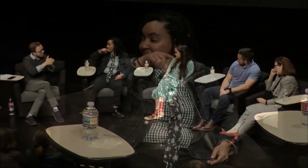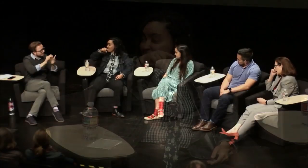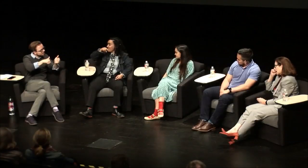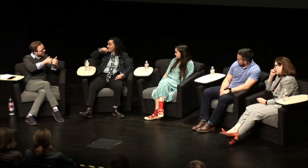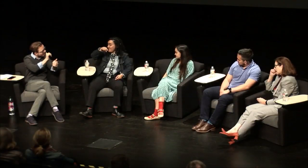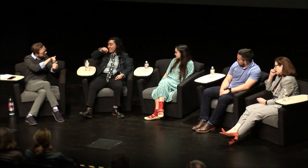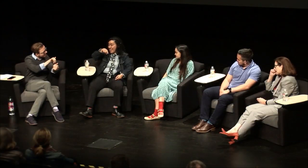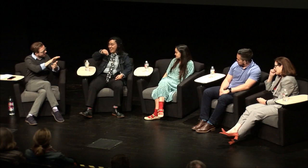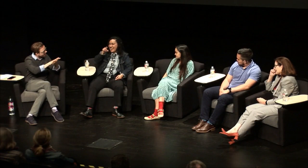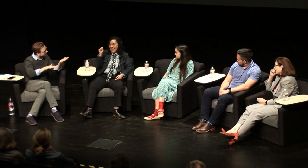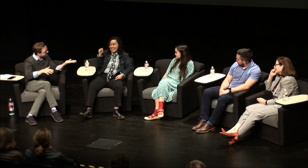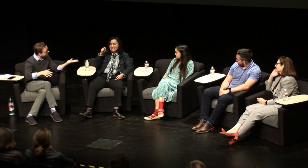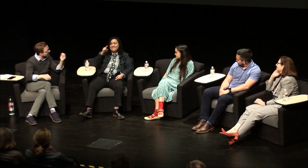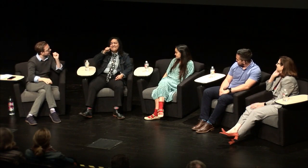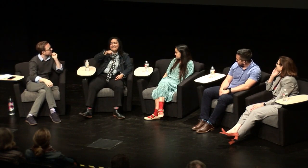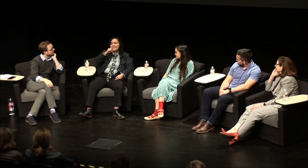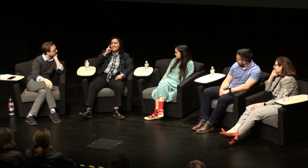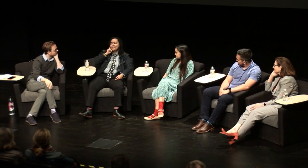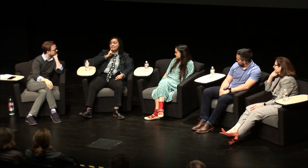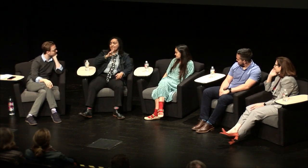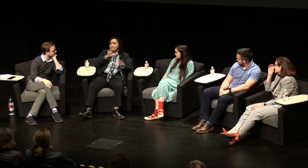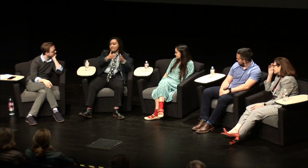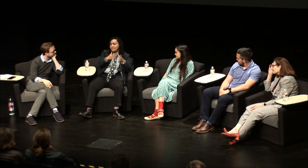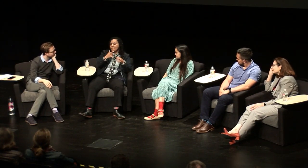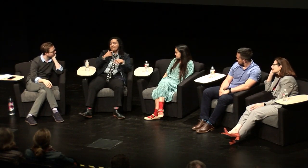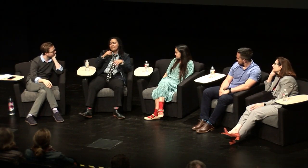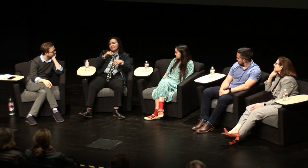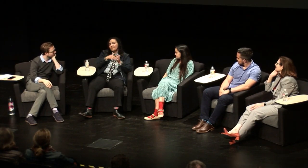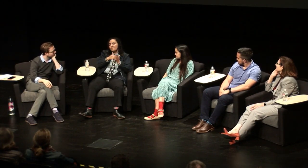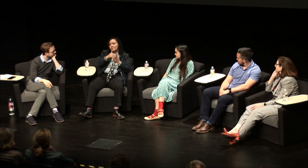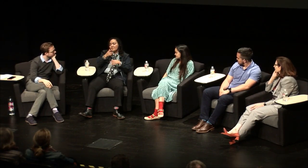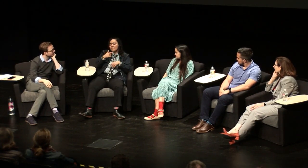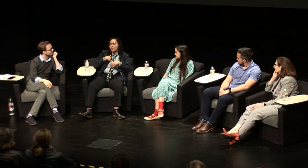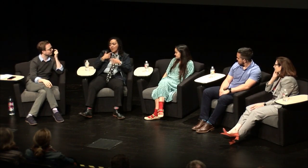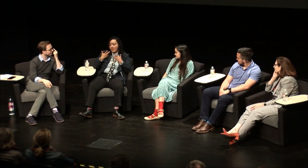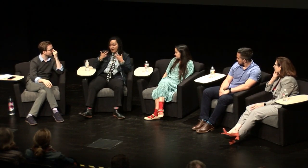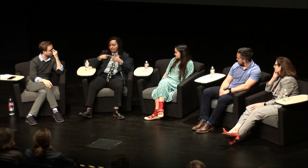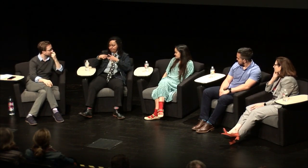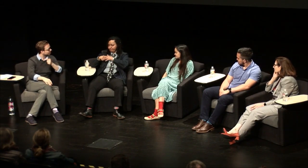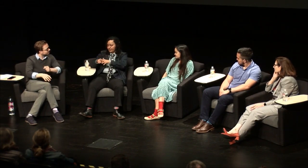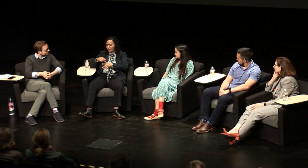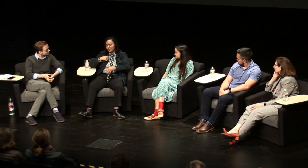running us through like how what came up with that [Rezenet:] okay so that really was trying